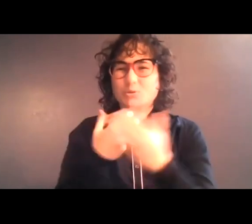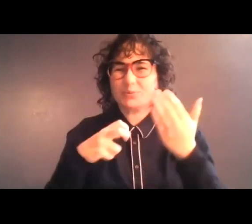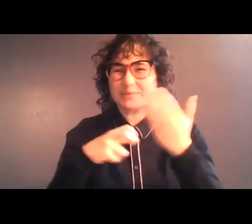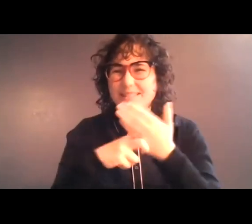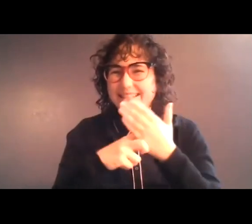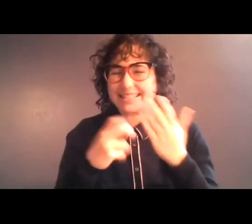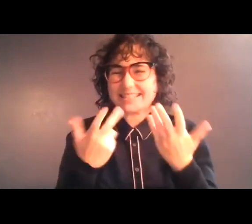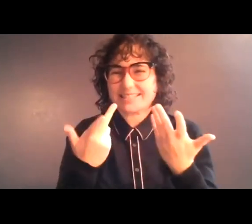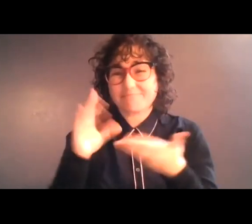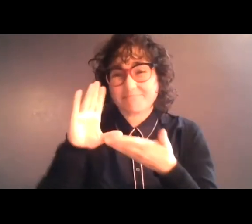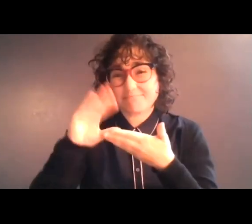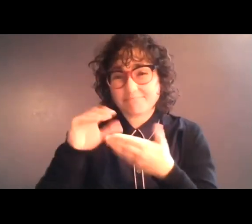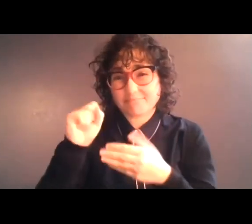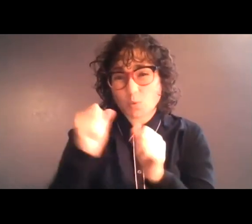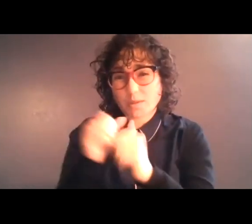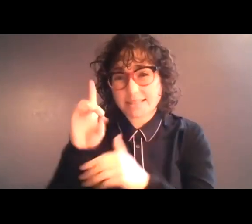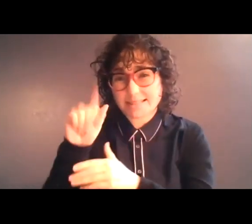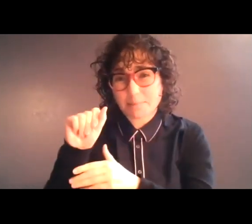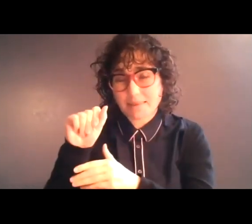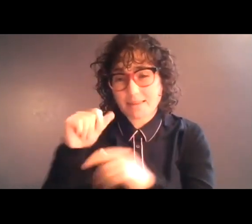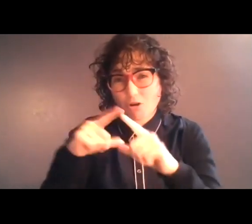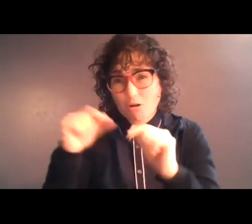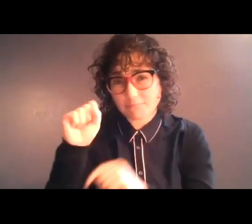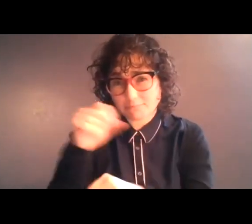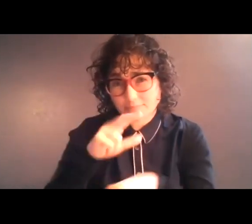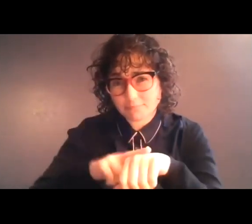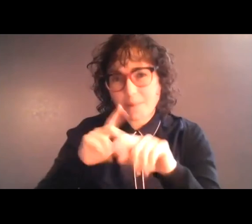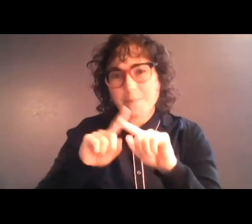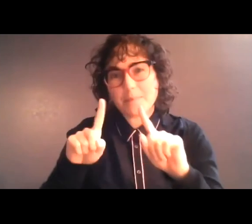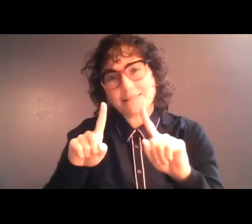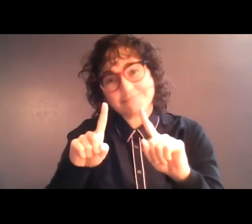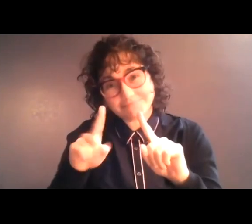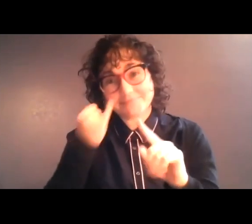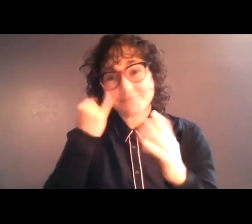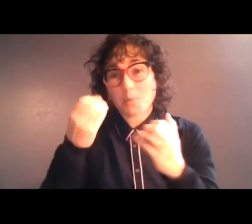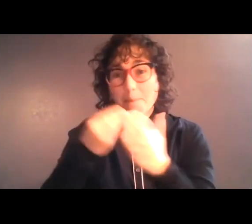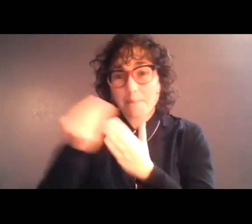Reduced fares with your disability status card. But in order to buy one of these tickets,